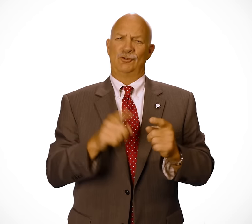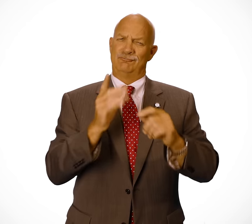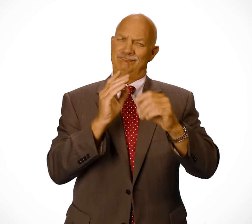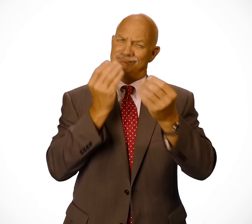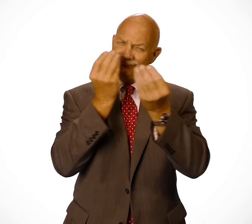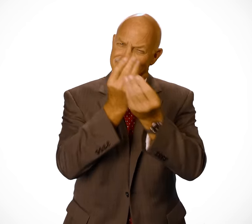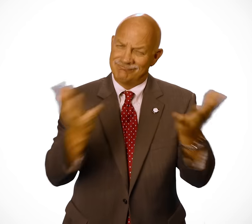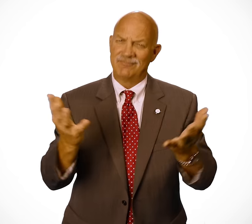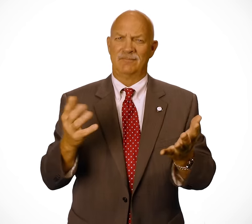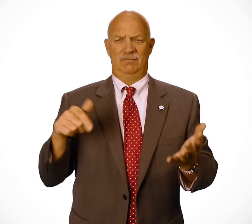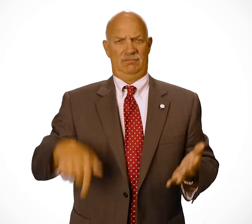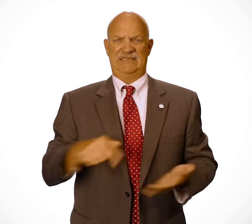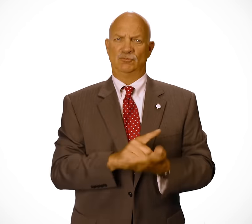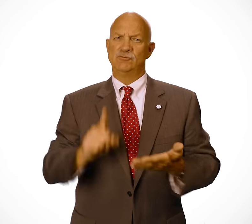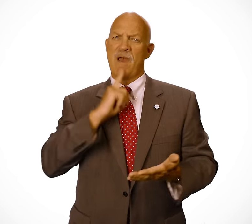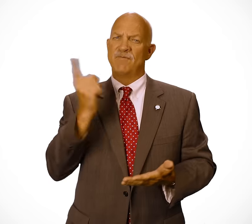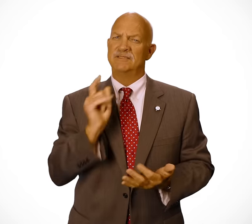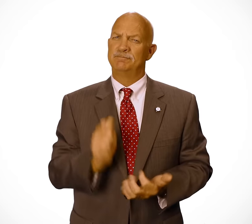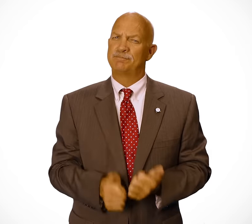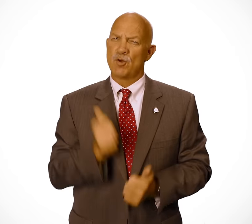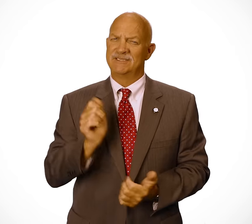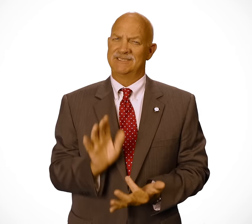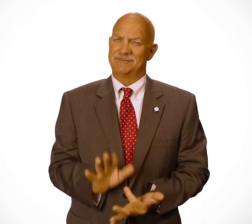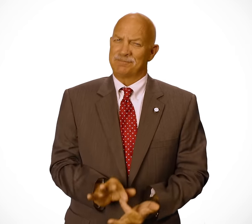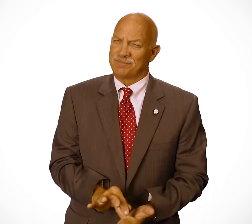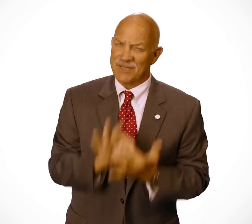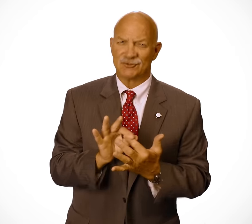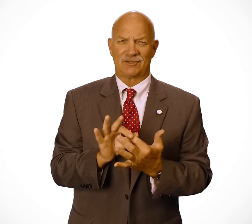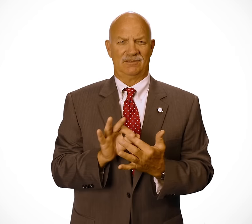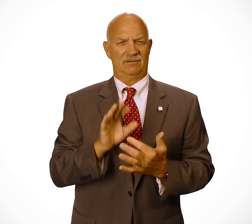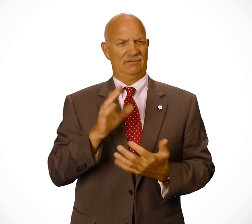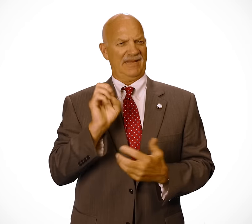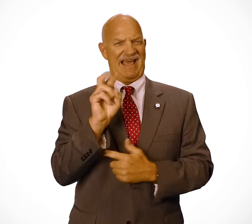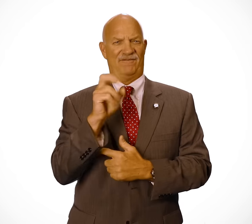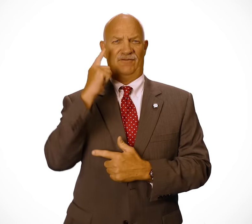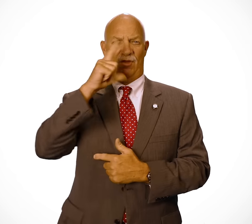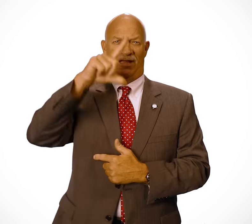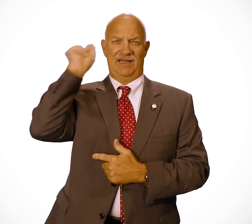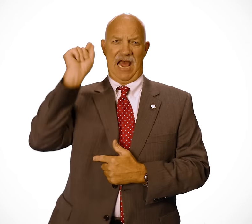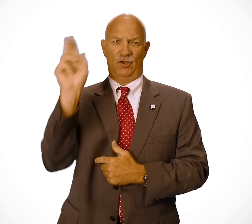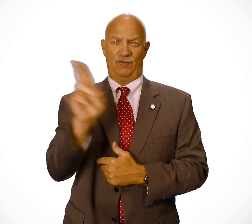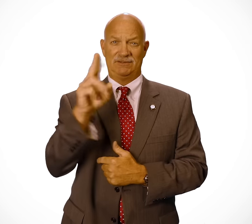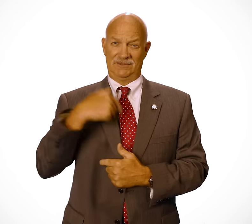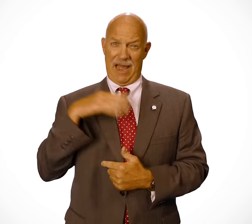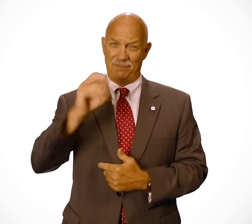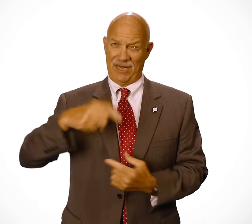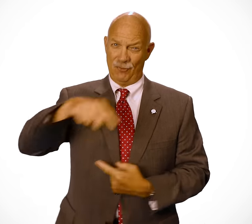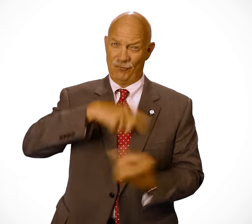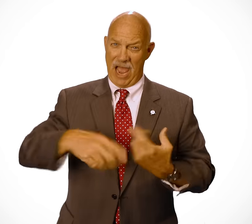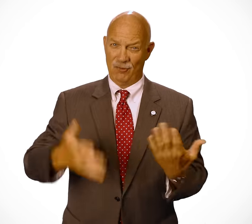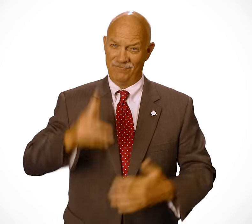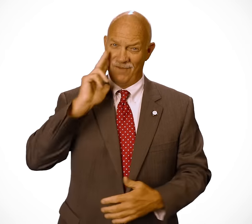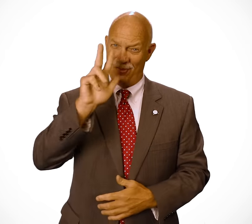To inform you that this week is a very special week for Gallaudet University. I have been around for